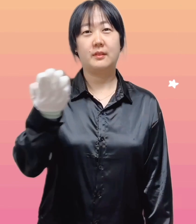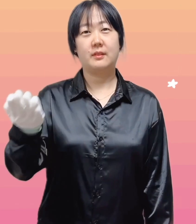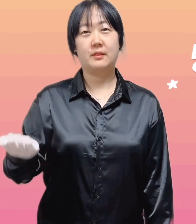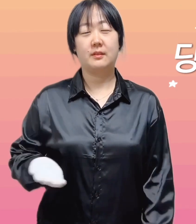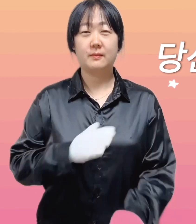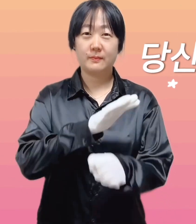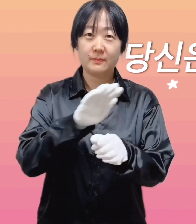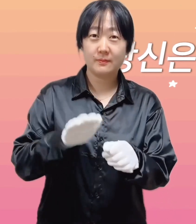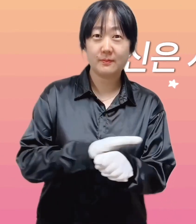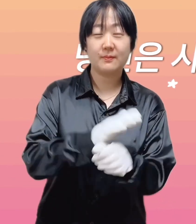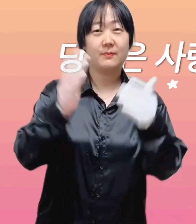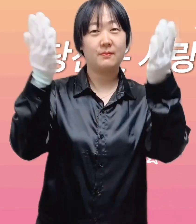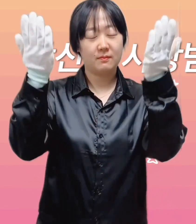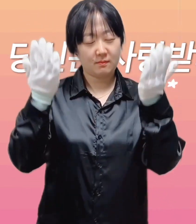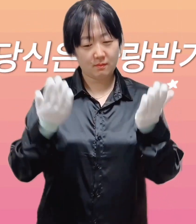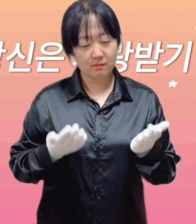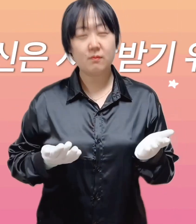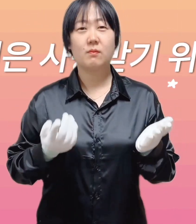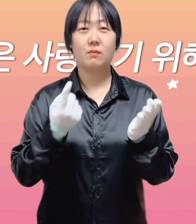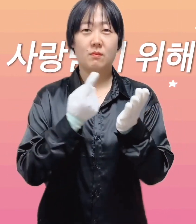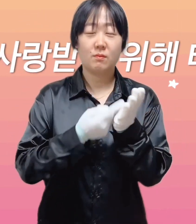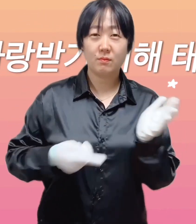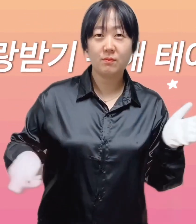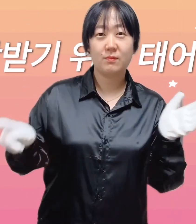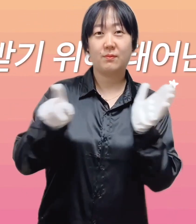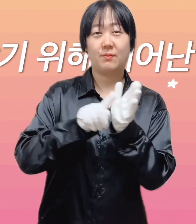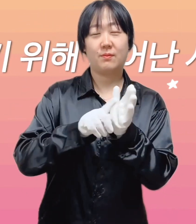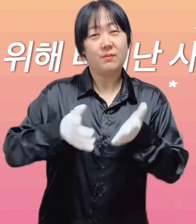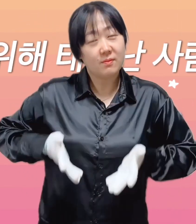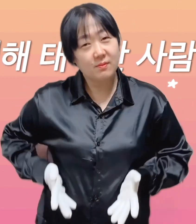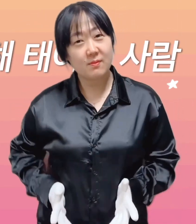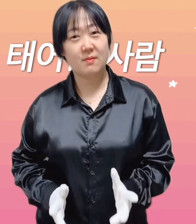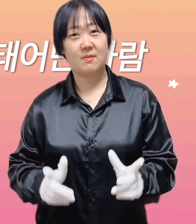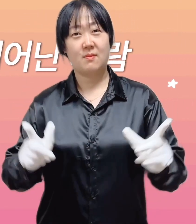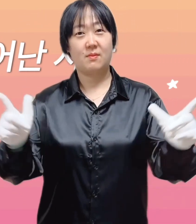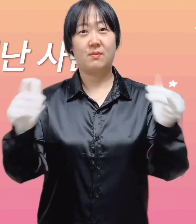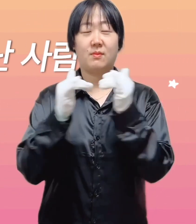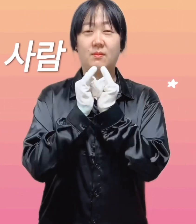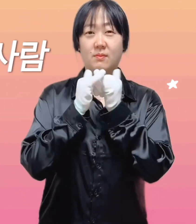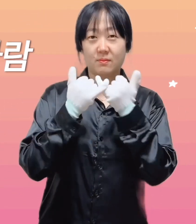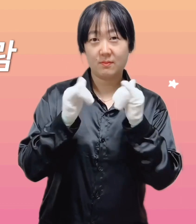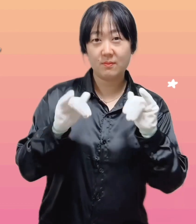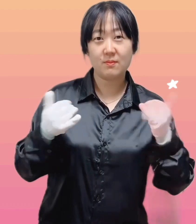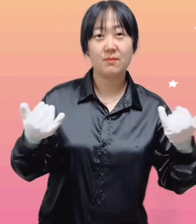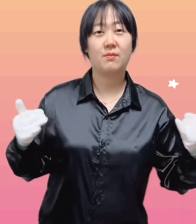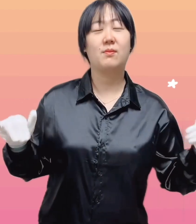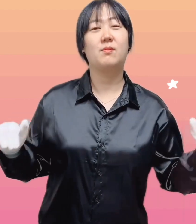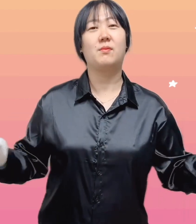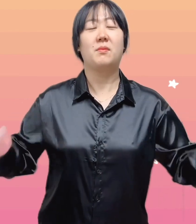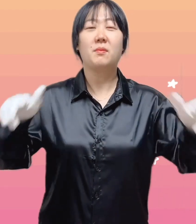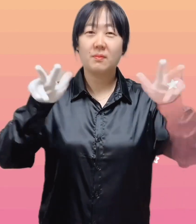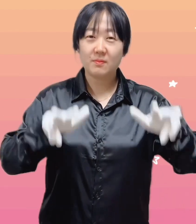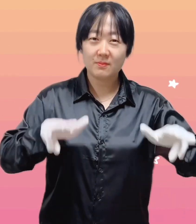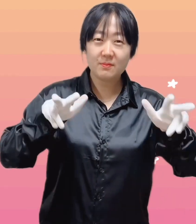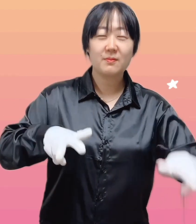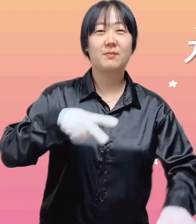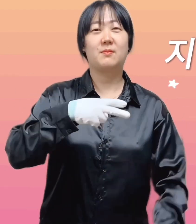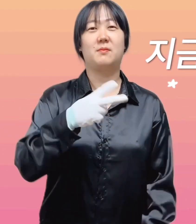song) You are born to be loved~